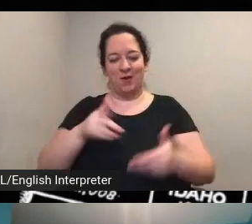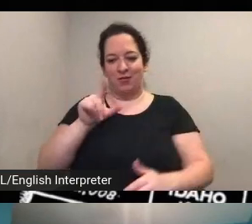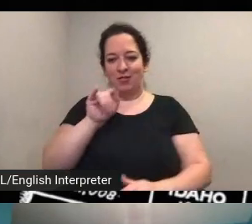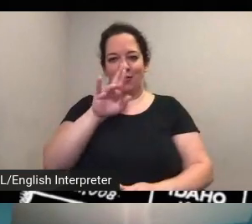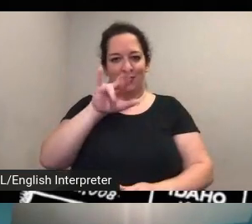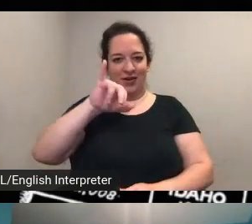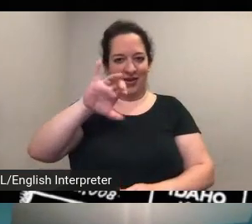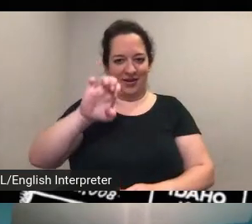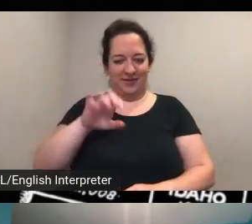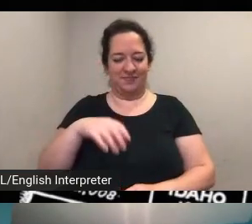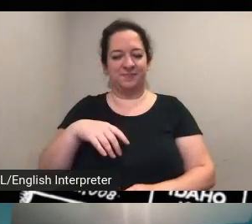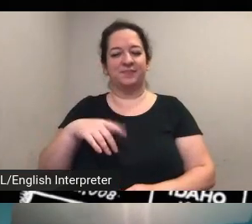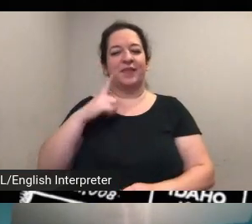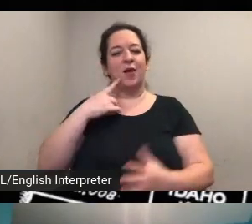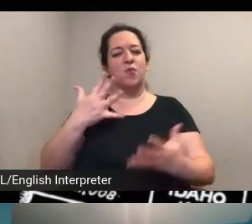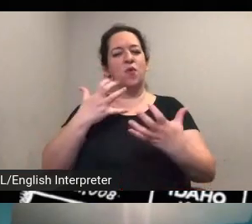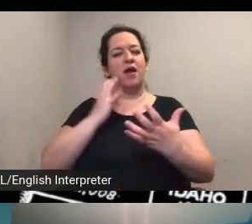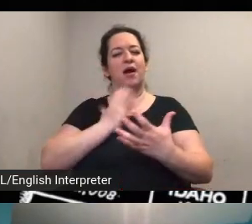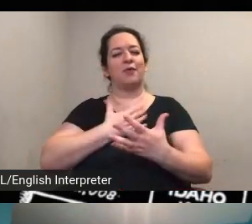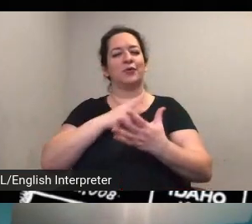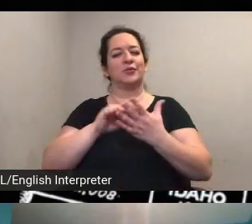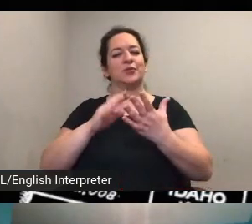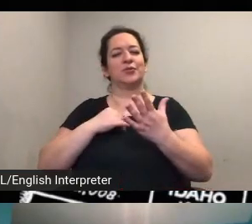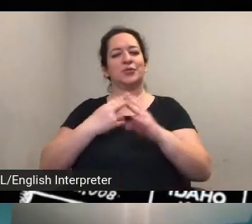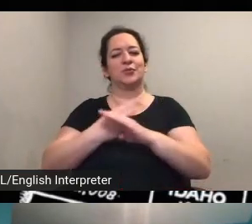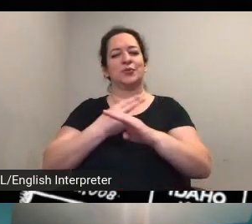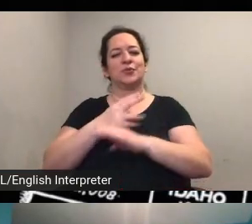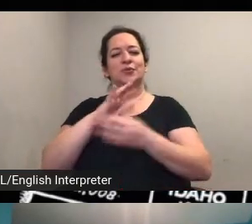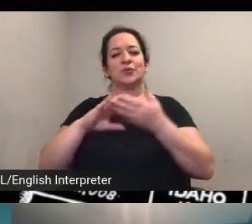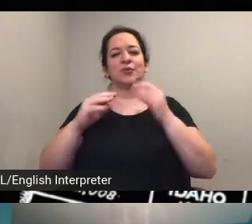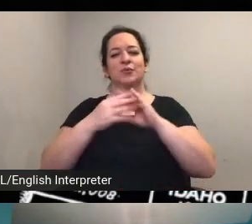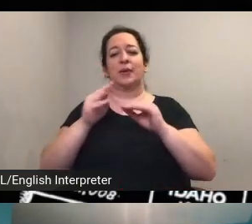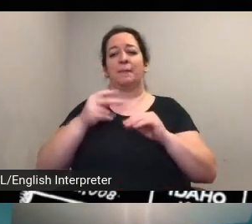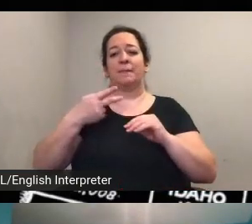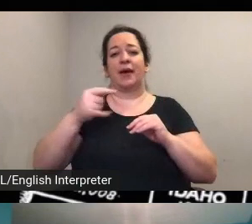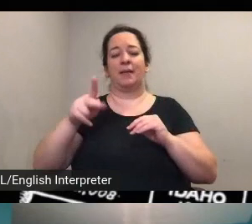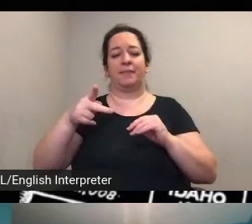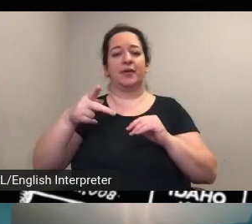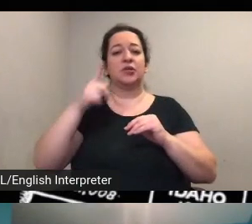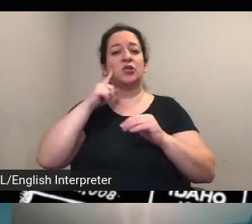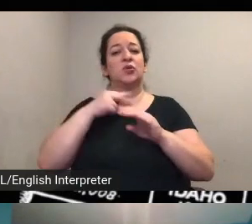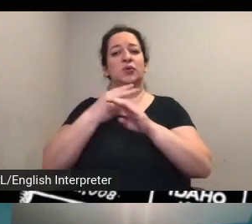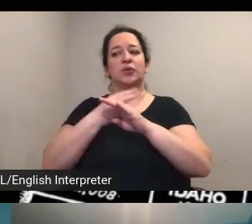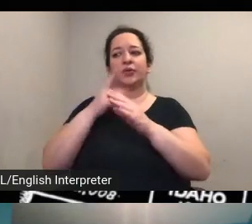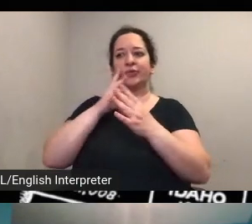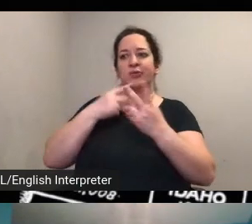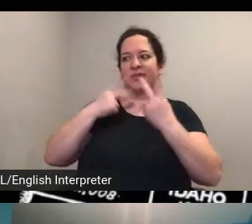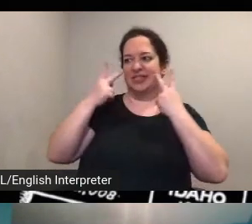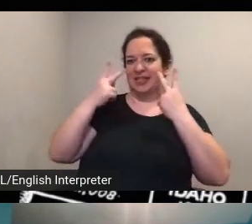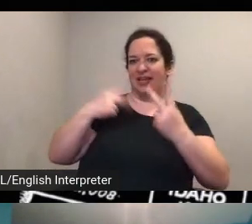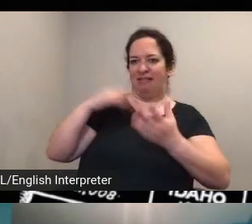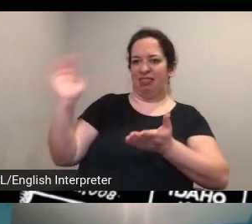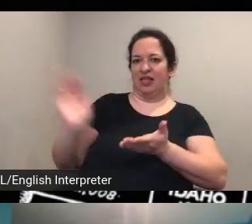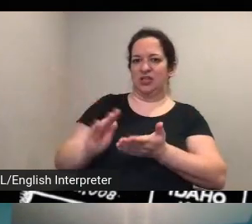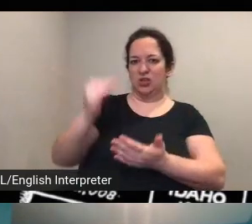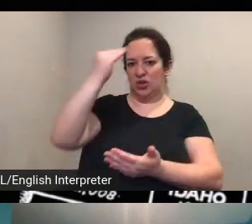i want our students to use this story map to explore lesser-known figures in this suffrage movement so that's exciting